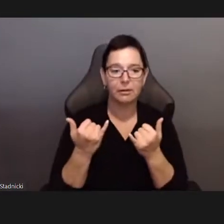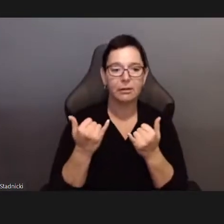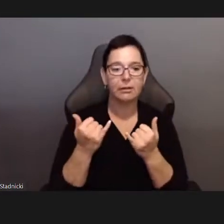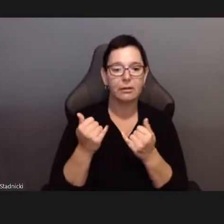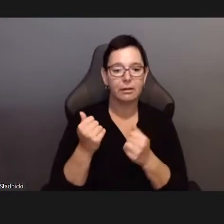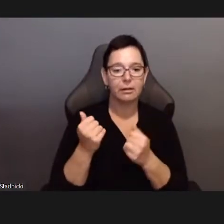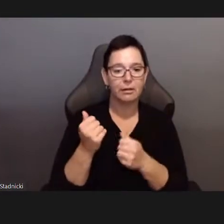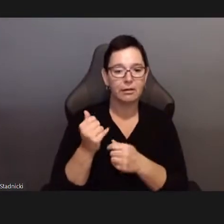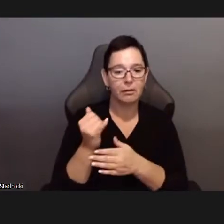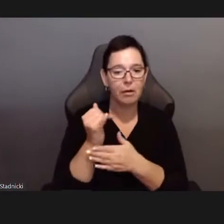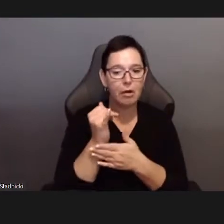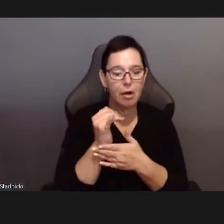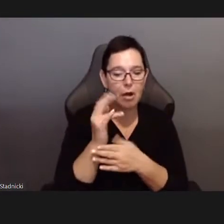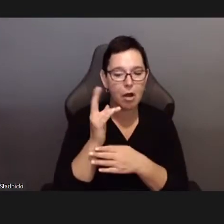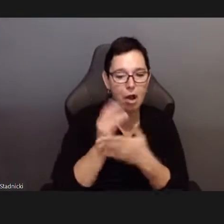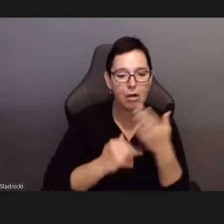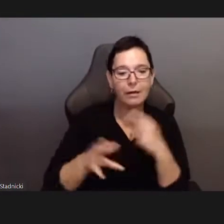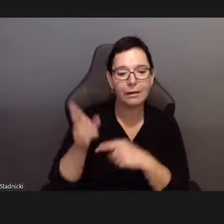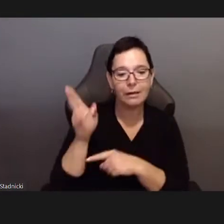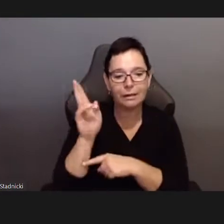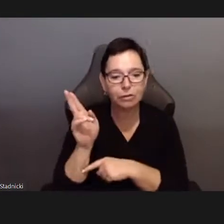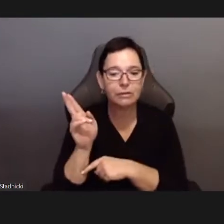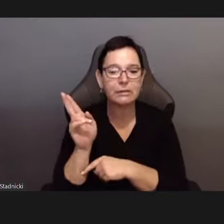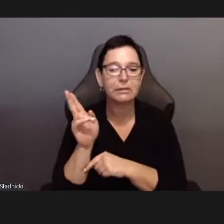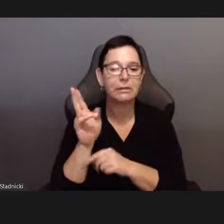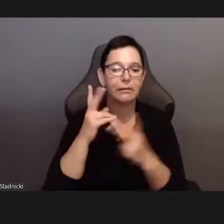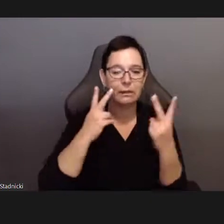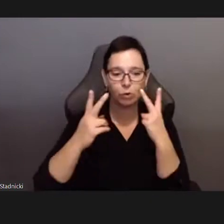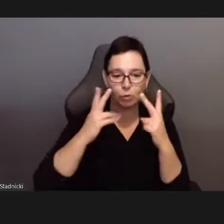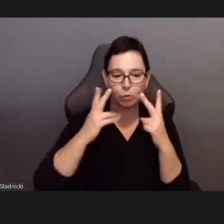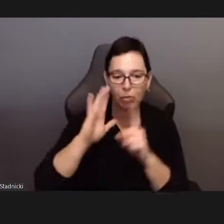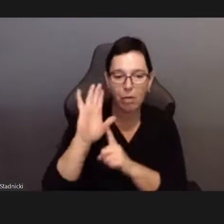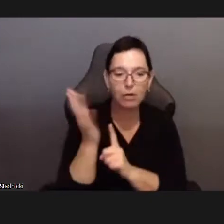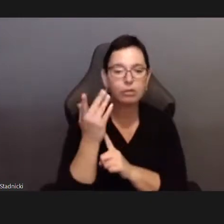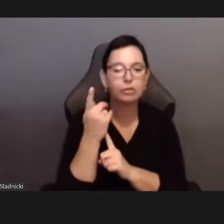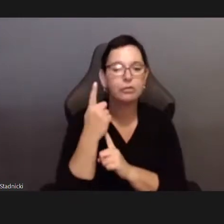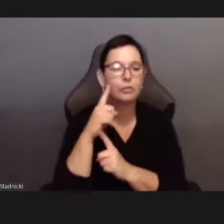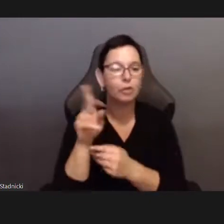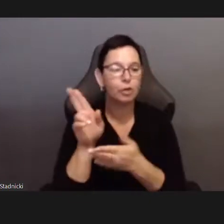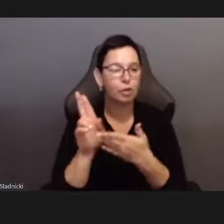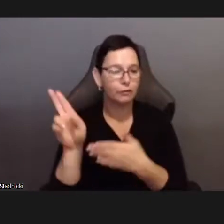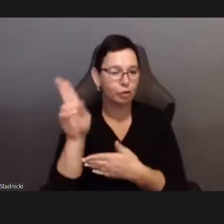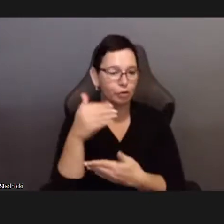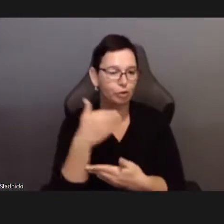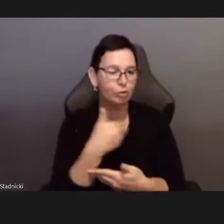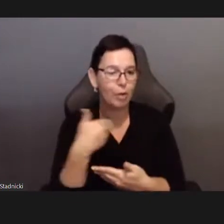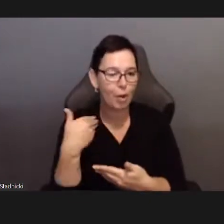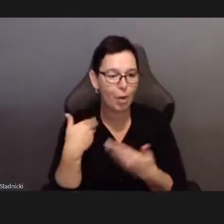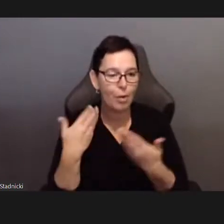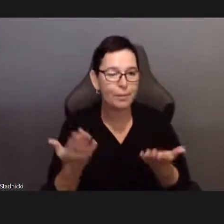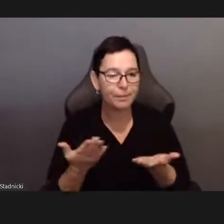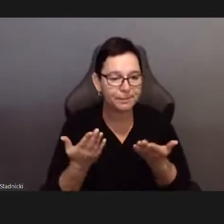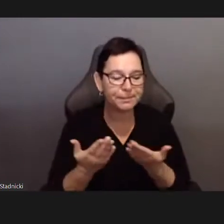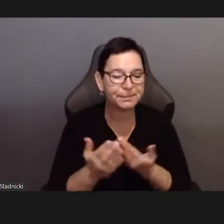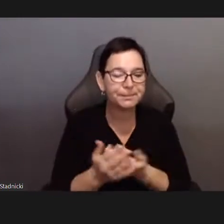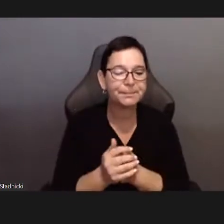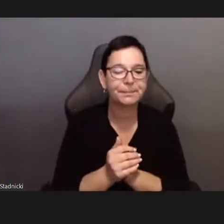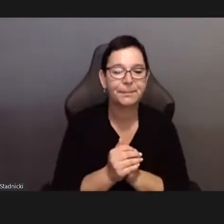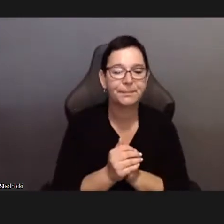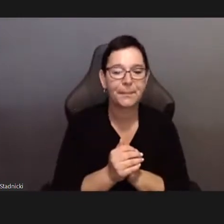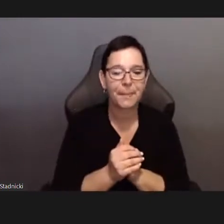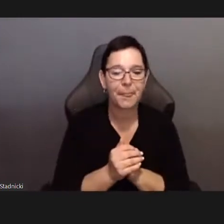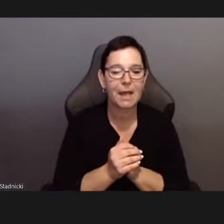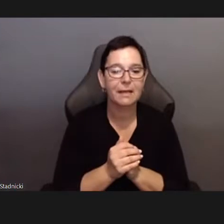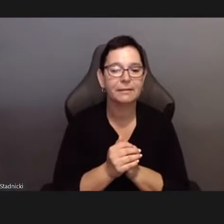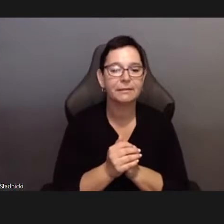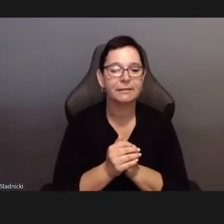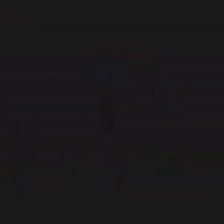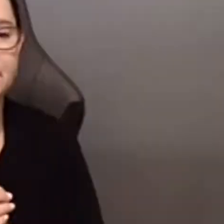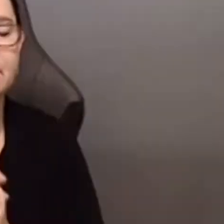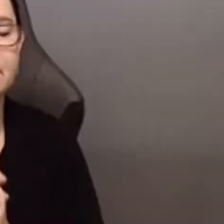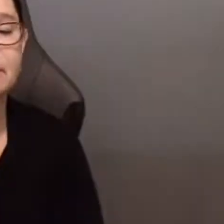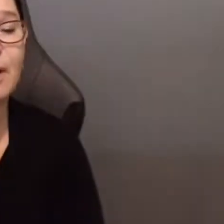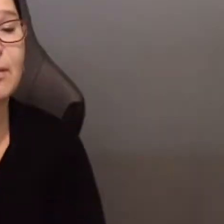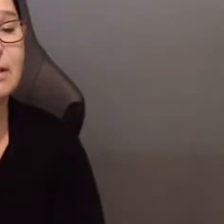John is also a featured artist in the exhibition “Intimacy: New Queer Art from Berlin and Beyond.”